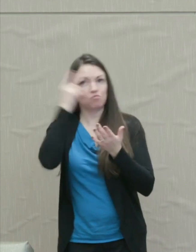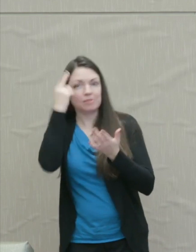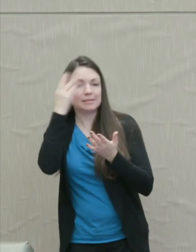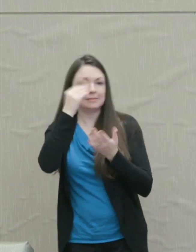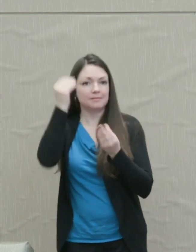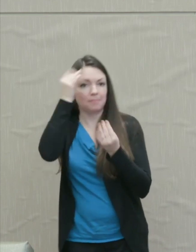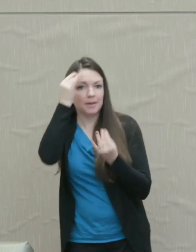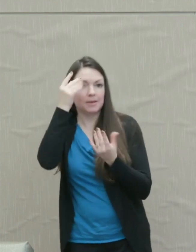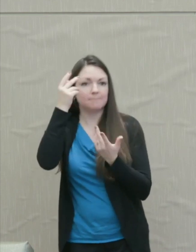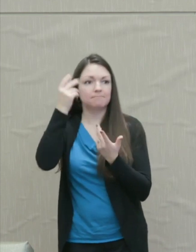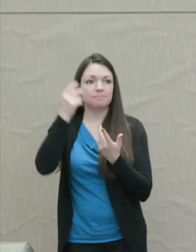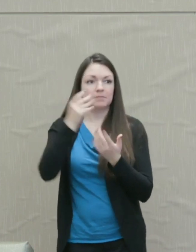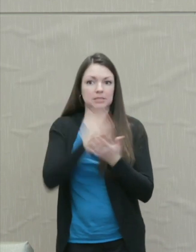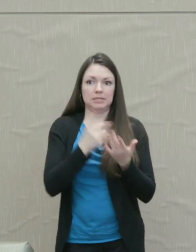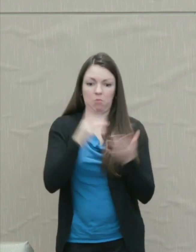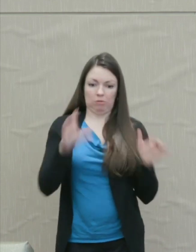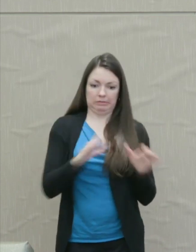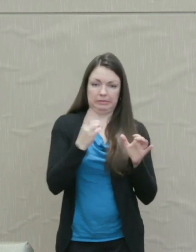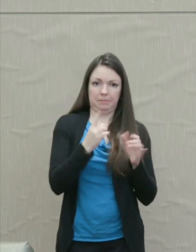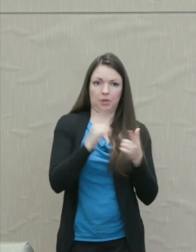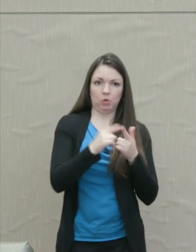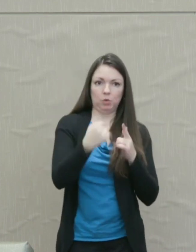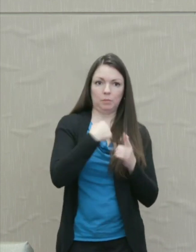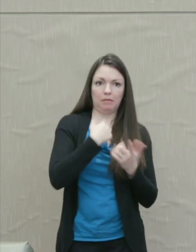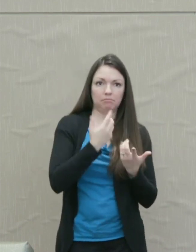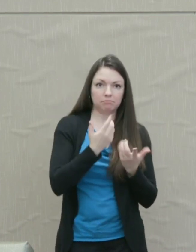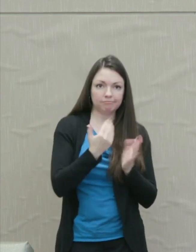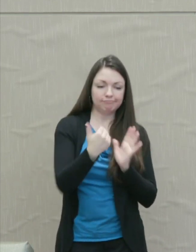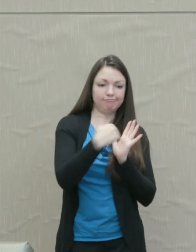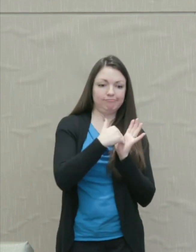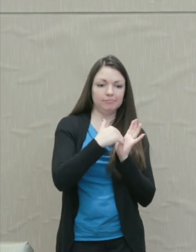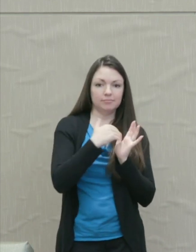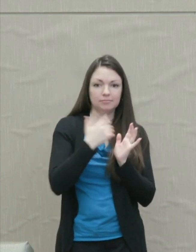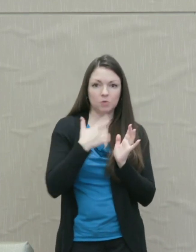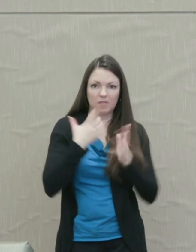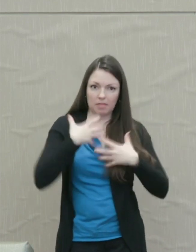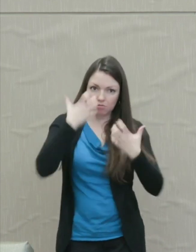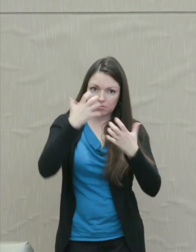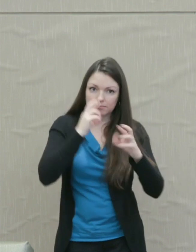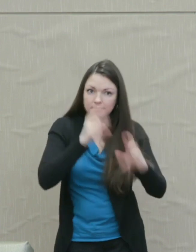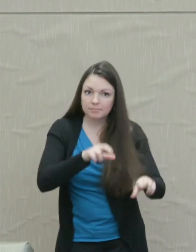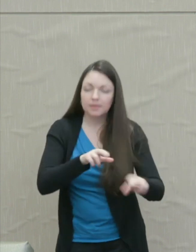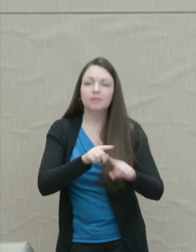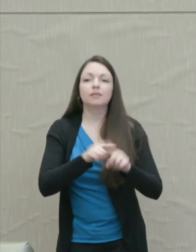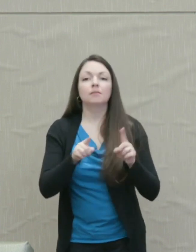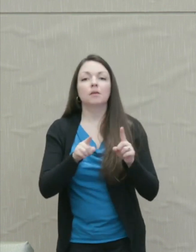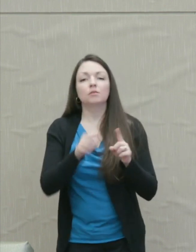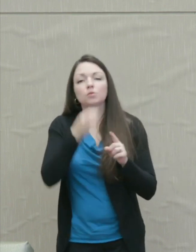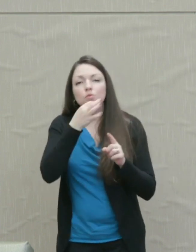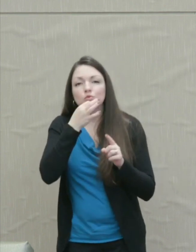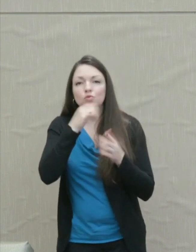Someone did something bad to me. Fairly soon however that idea creeps in.